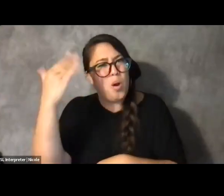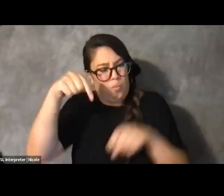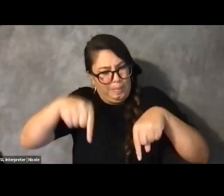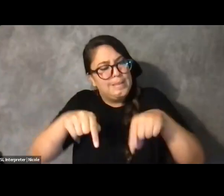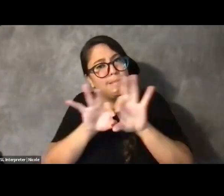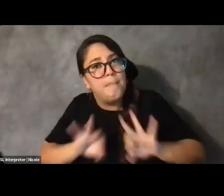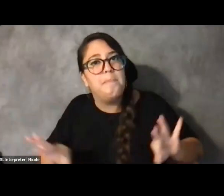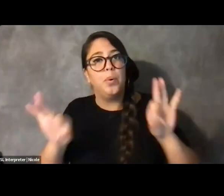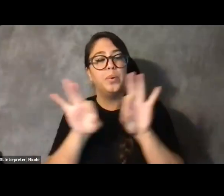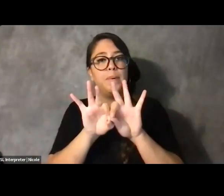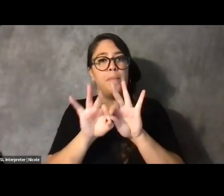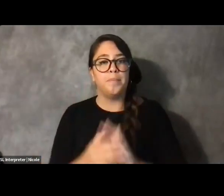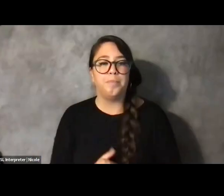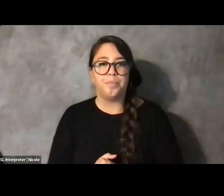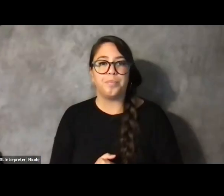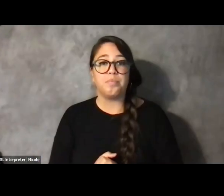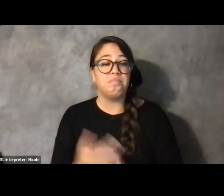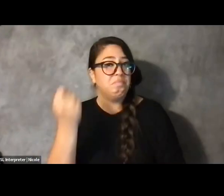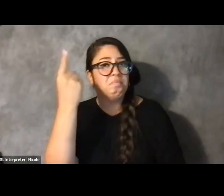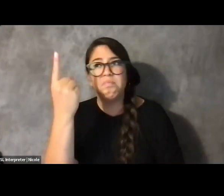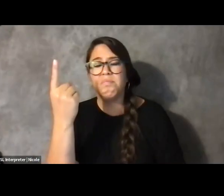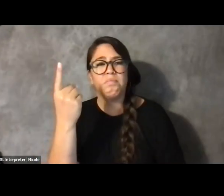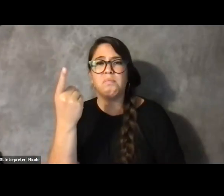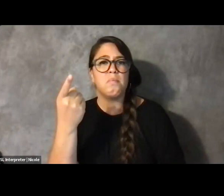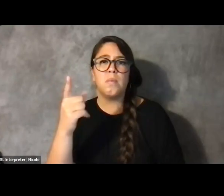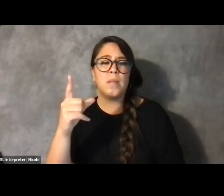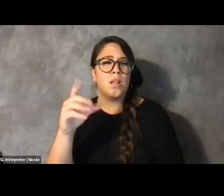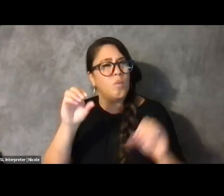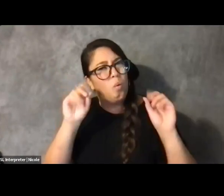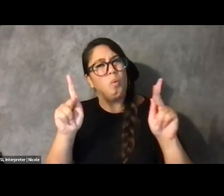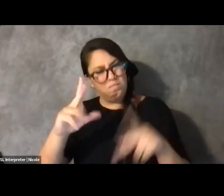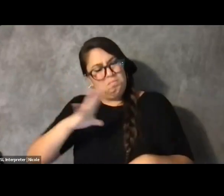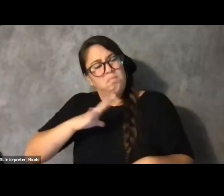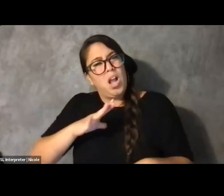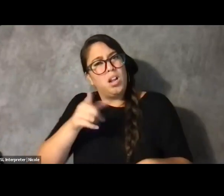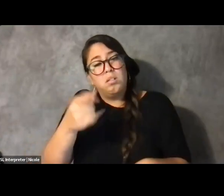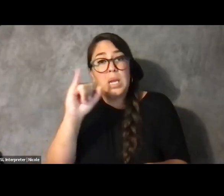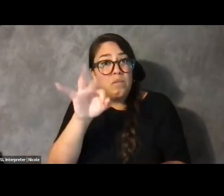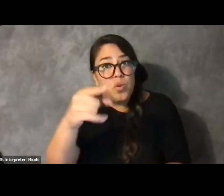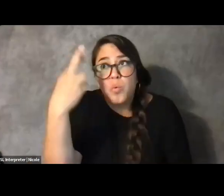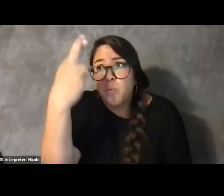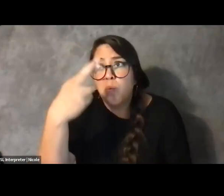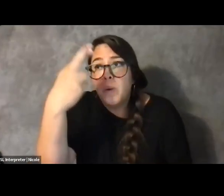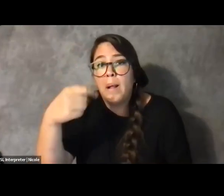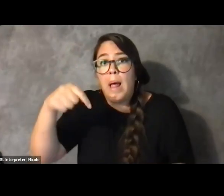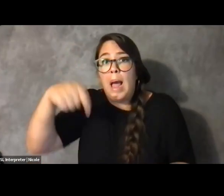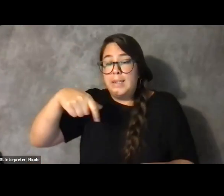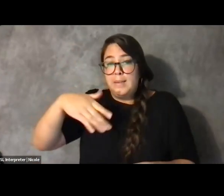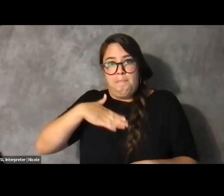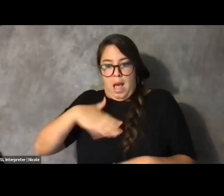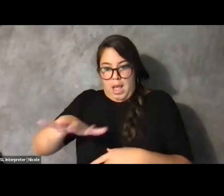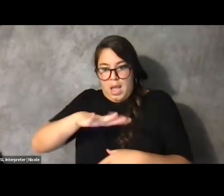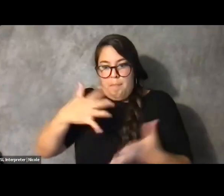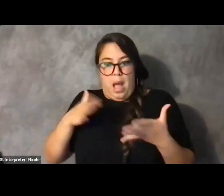Because it's OK to realize that the space that you're creating isn't just for everybody else.